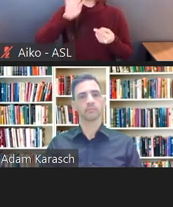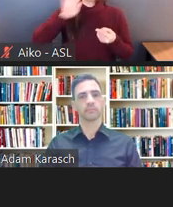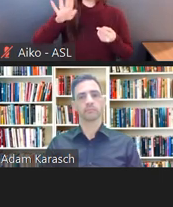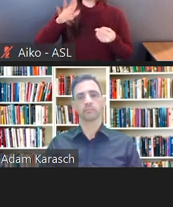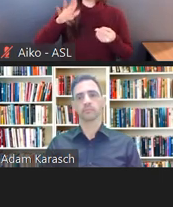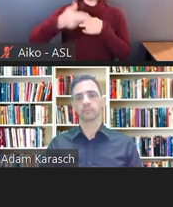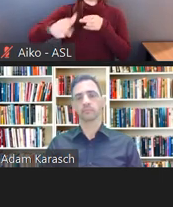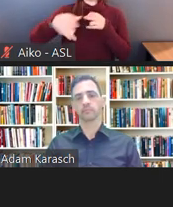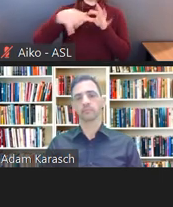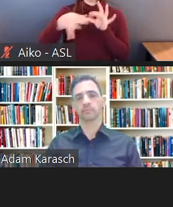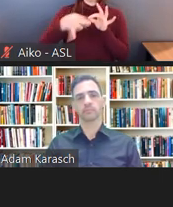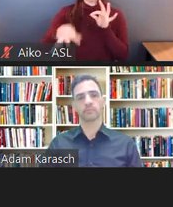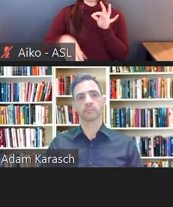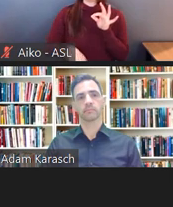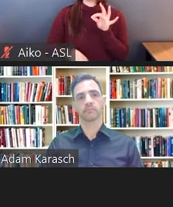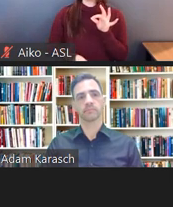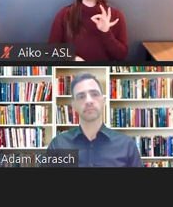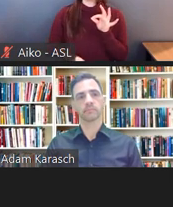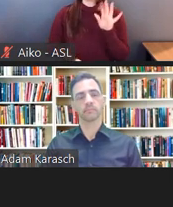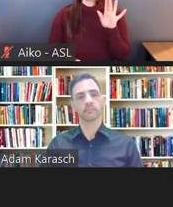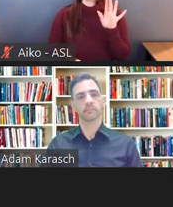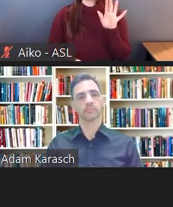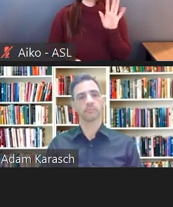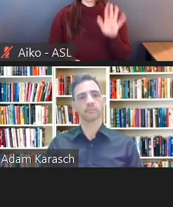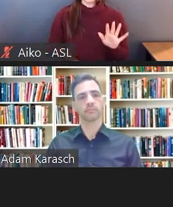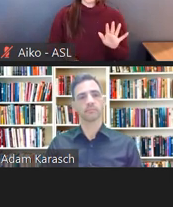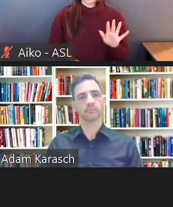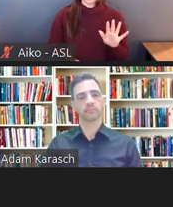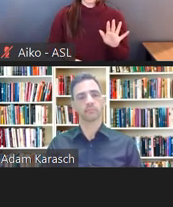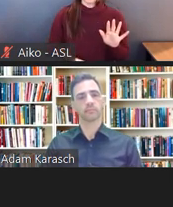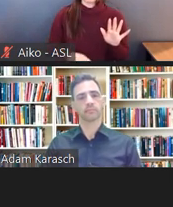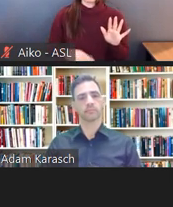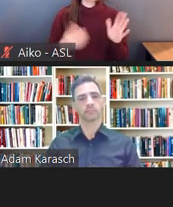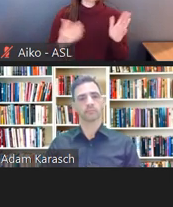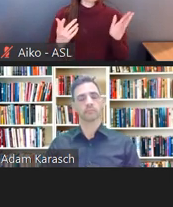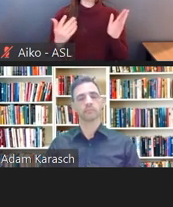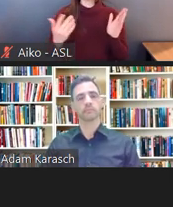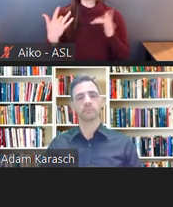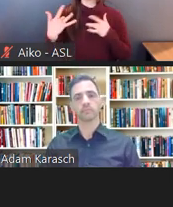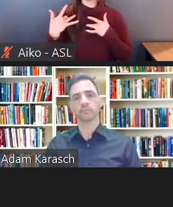So many employers love to say, or hope,